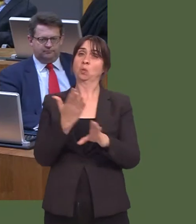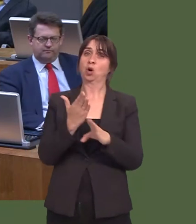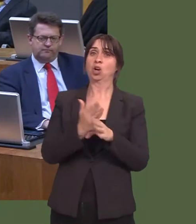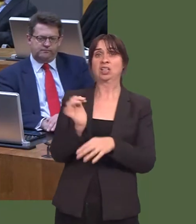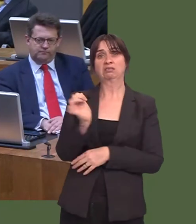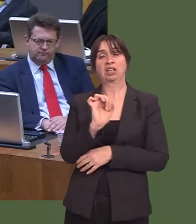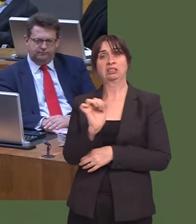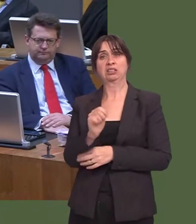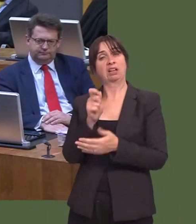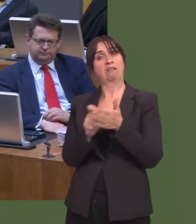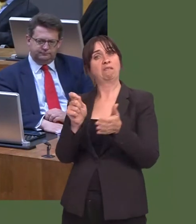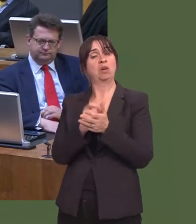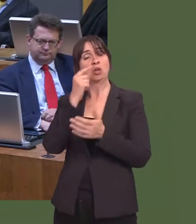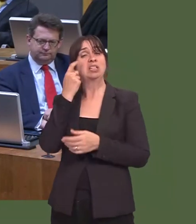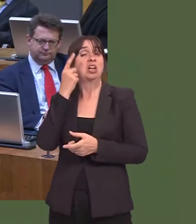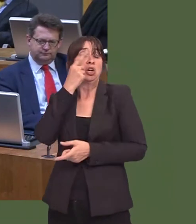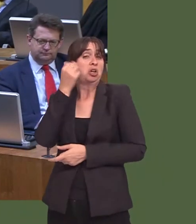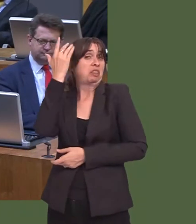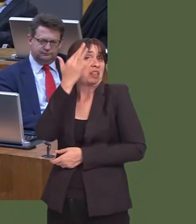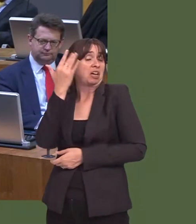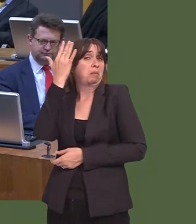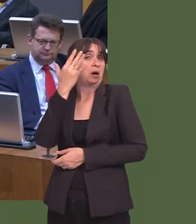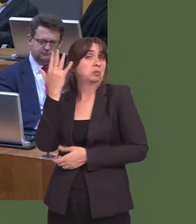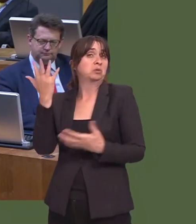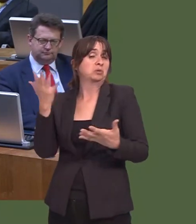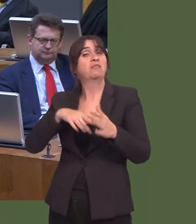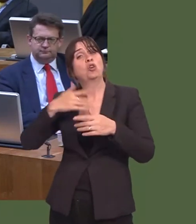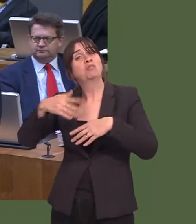Thatís something to consider as an institution in the years to come.